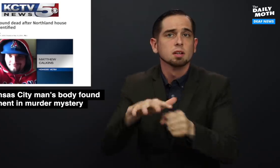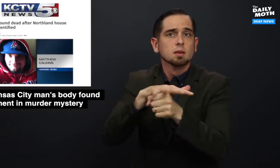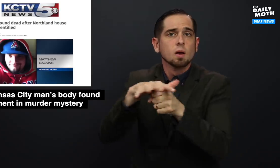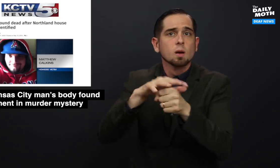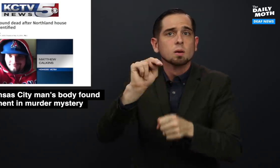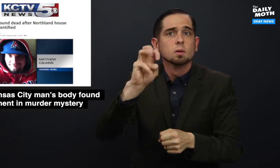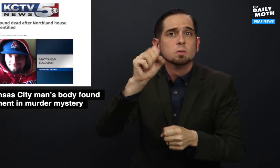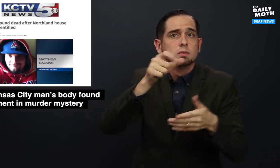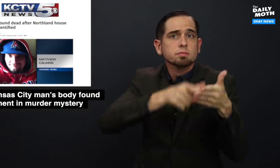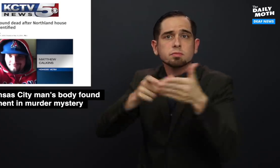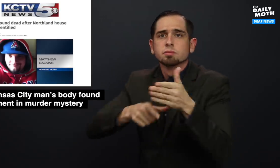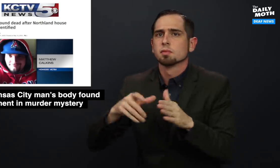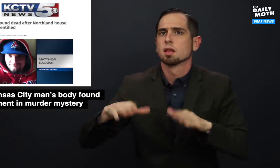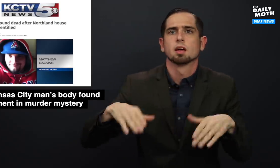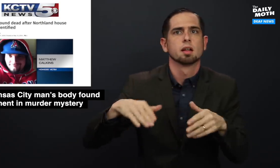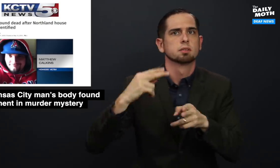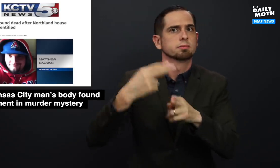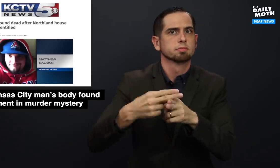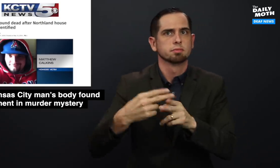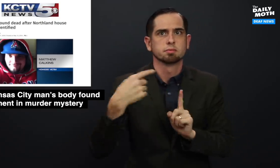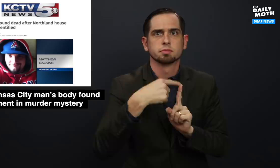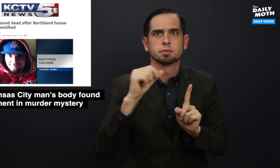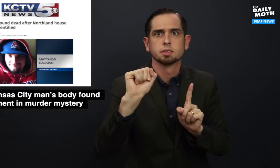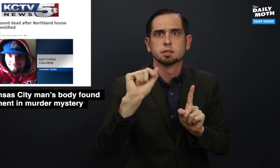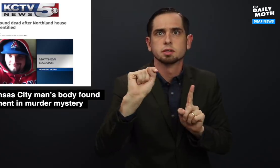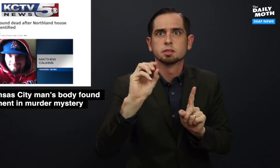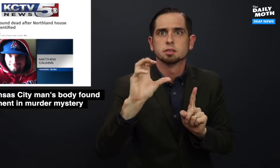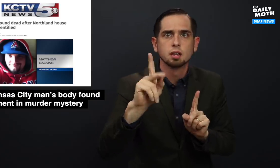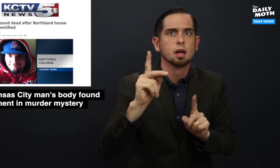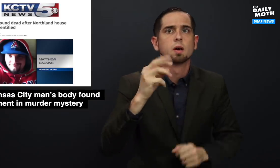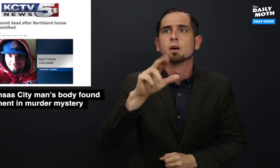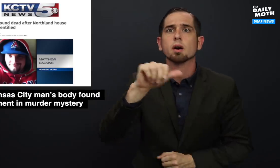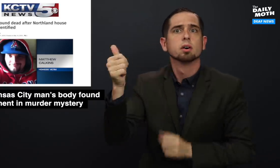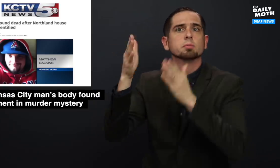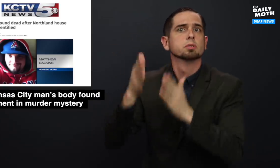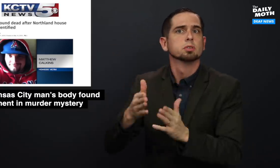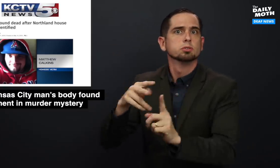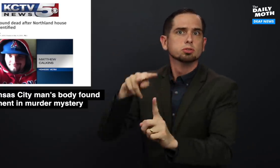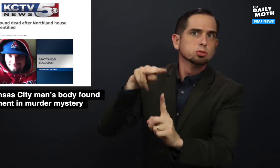Local news report haven't said if Stock or anyone else was